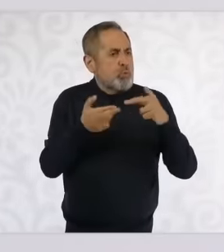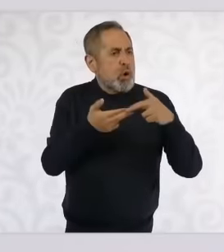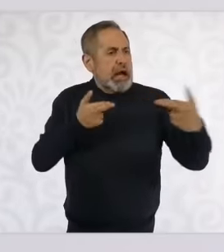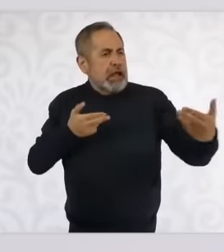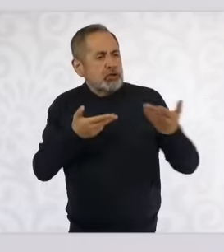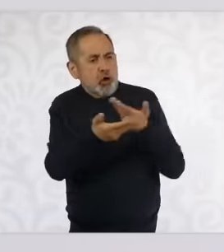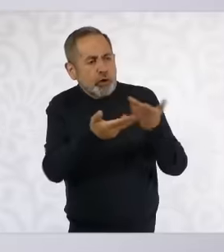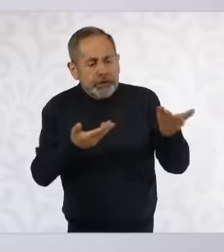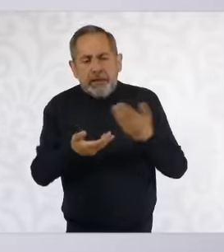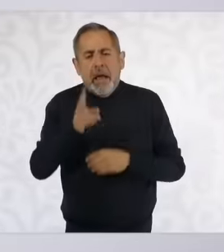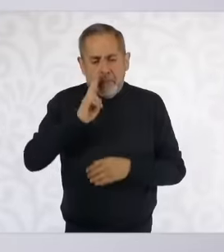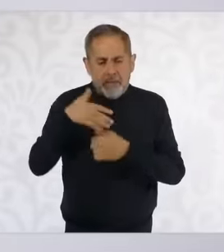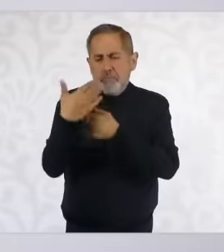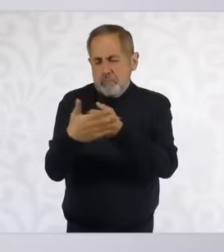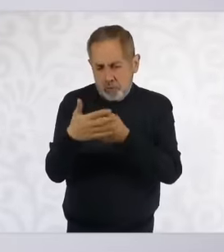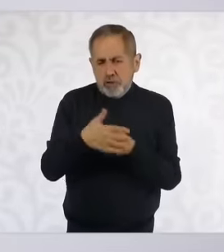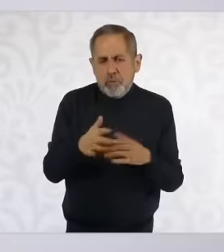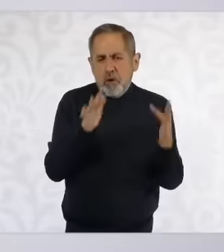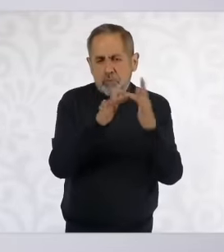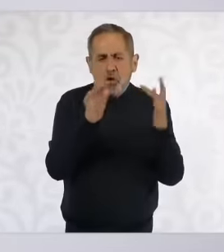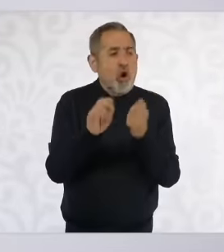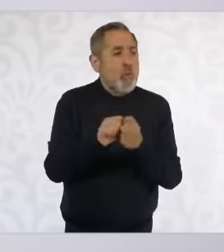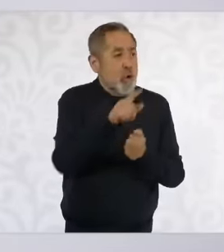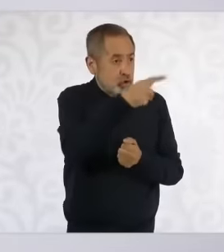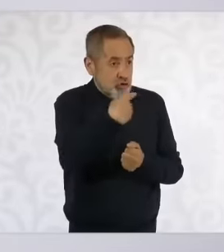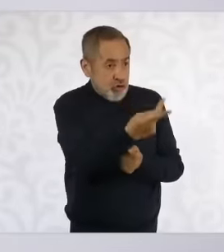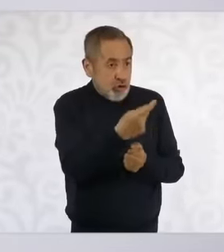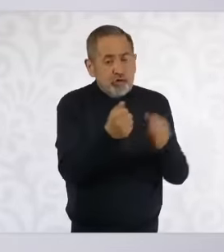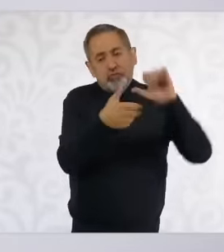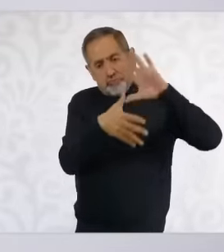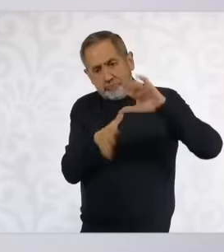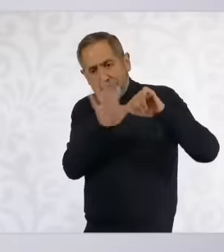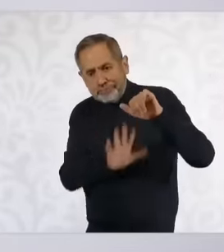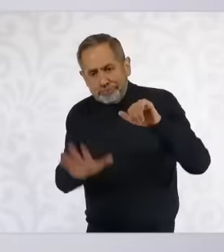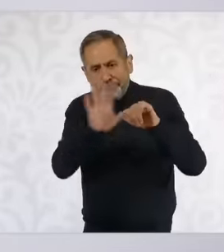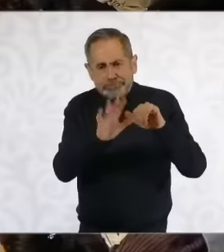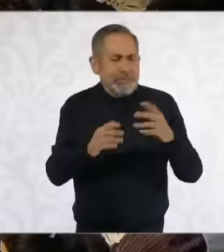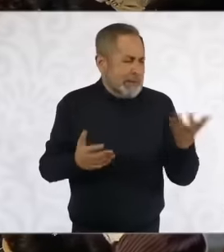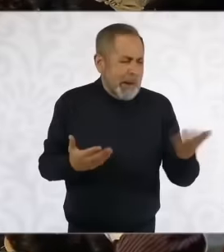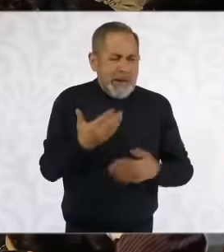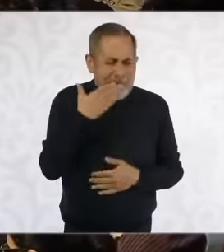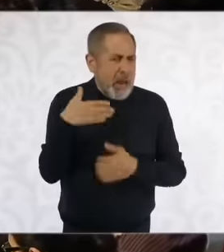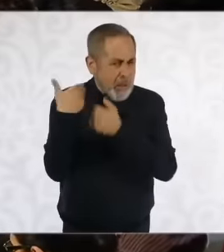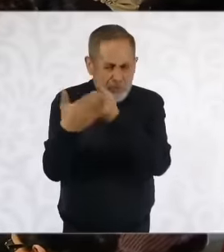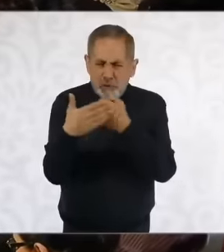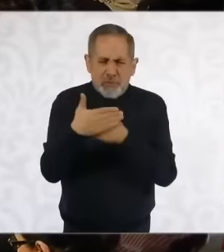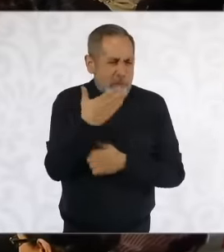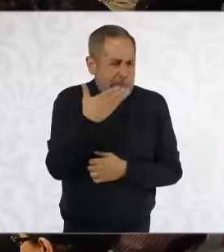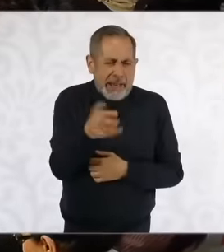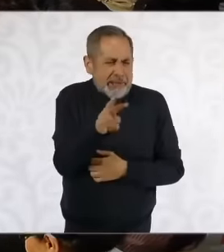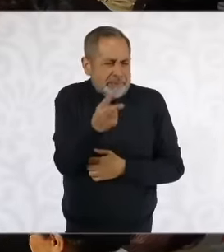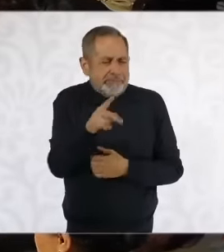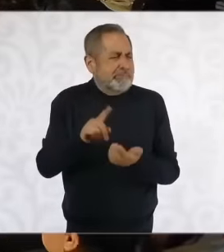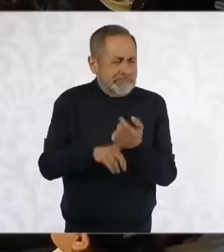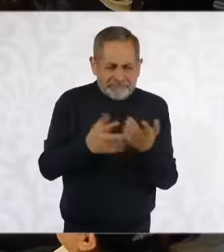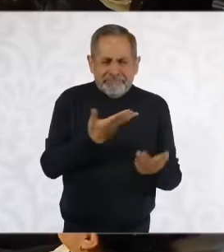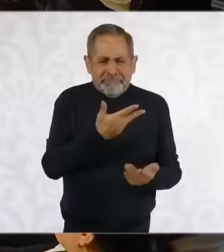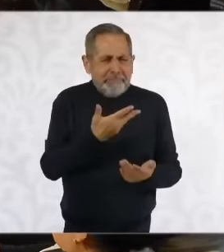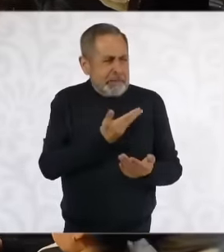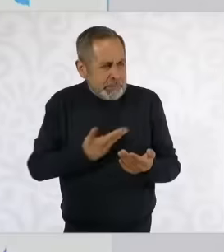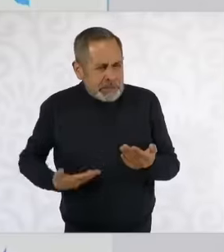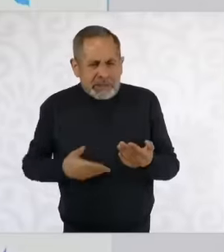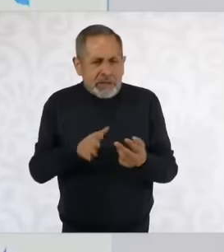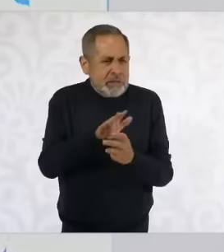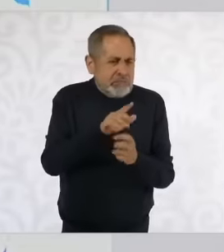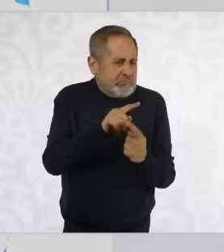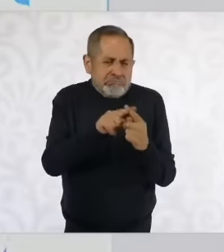the rest of the American continent so there will be a good relationship in addition to taking eh and